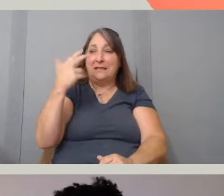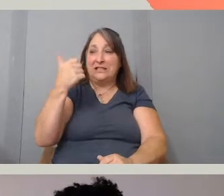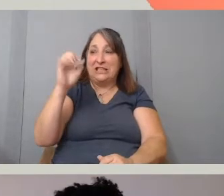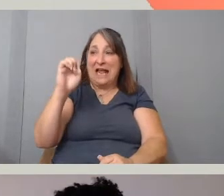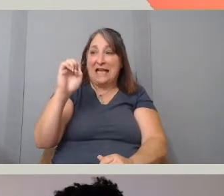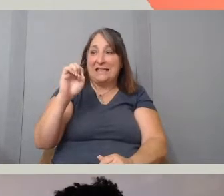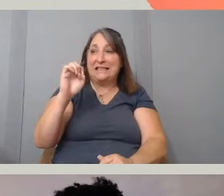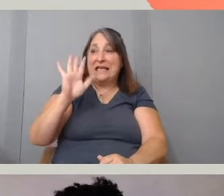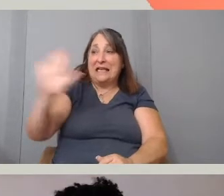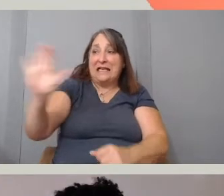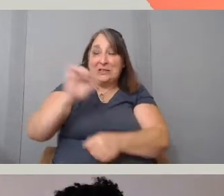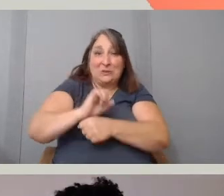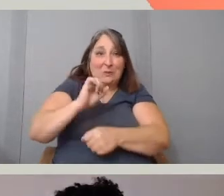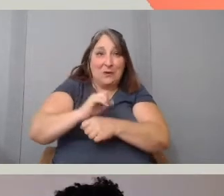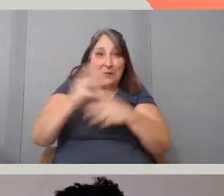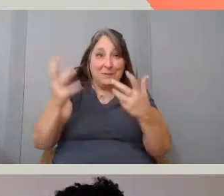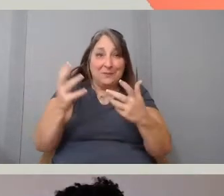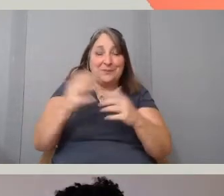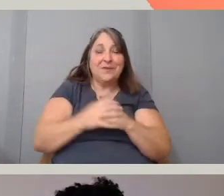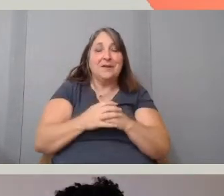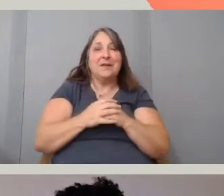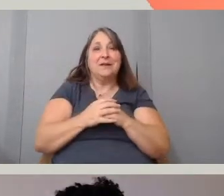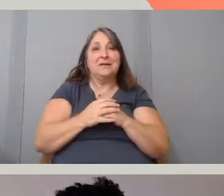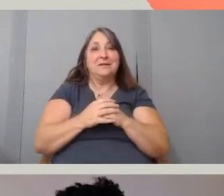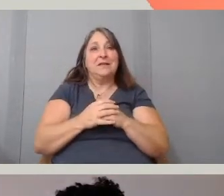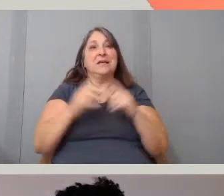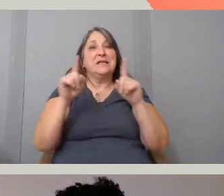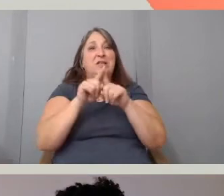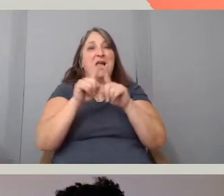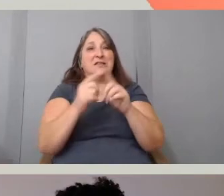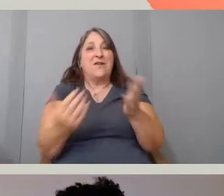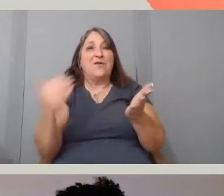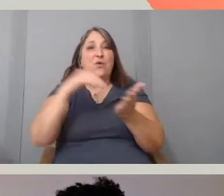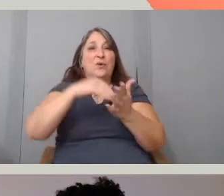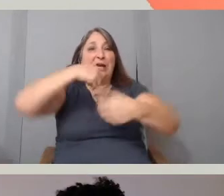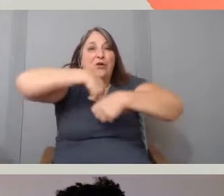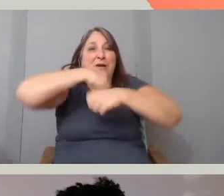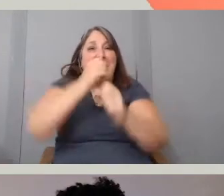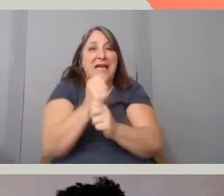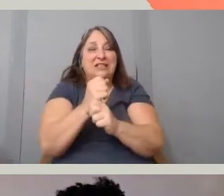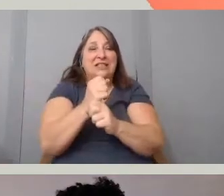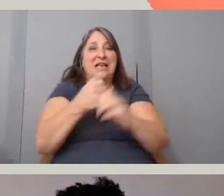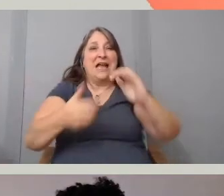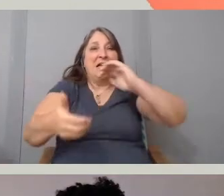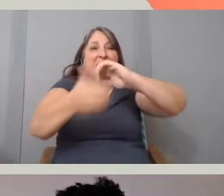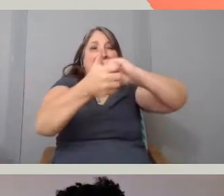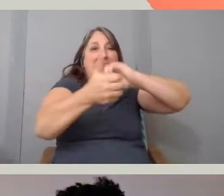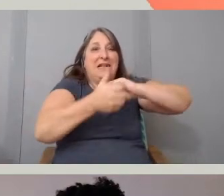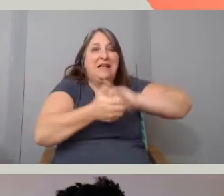is also, I think a lot of recreation and collaboration with his actors,